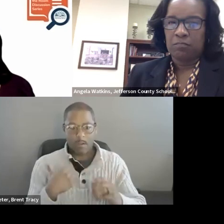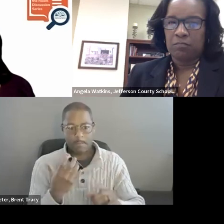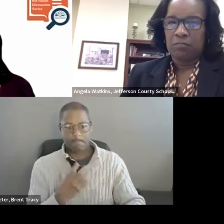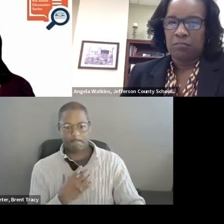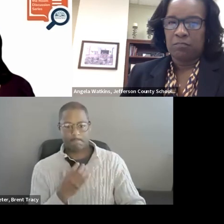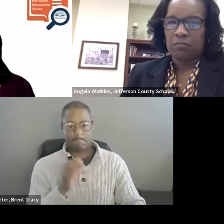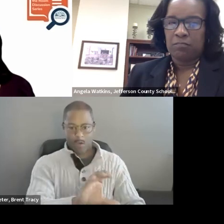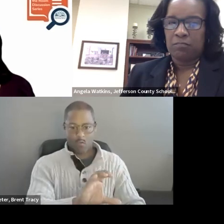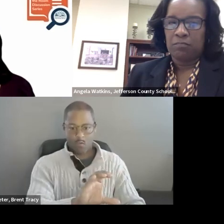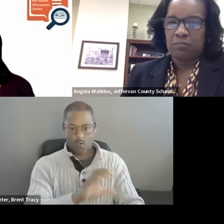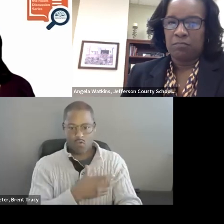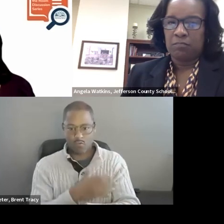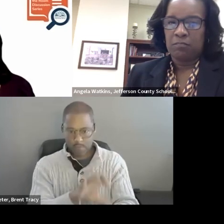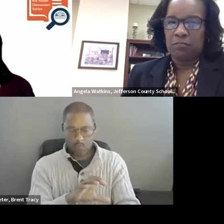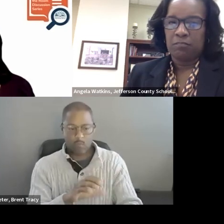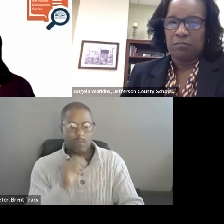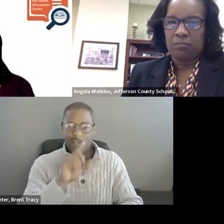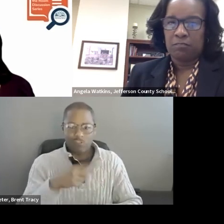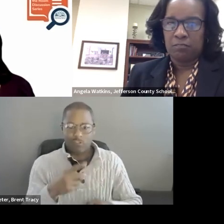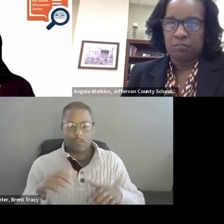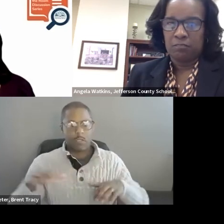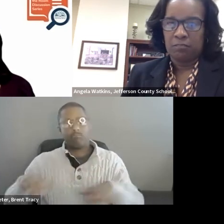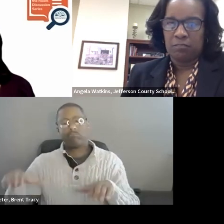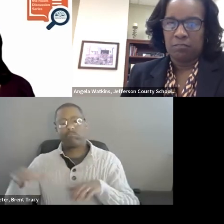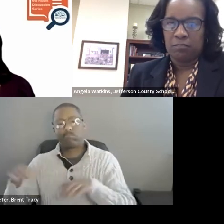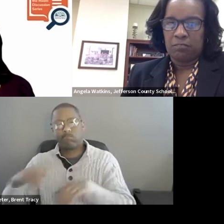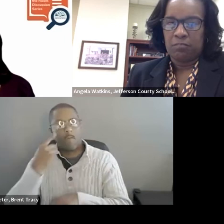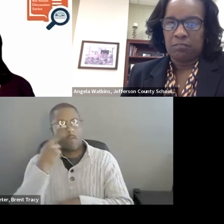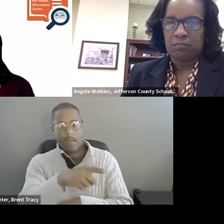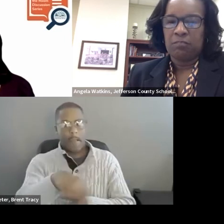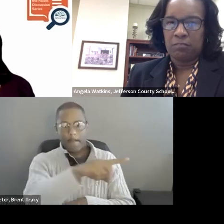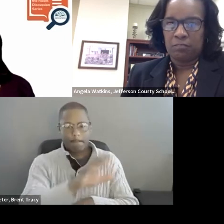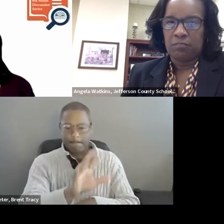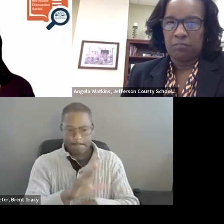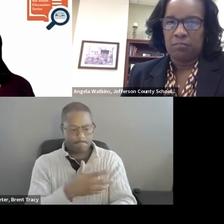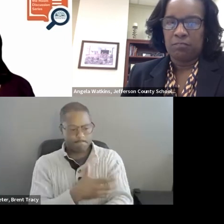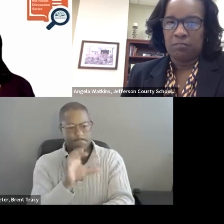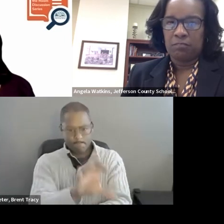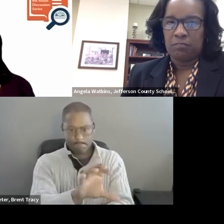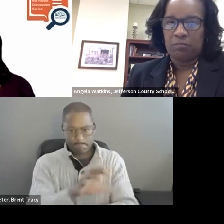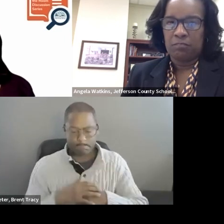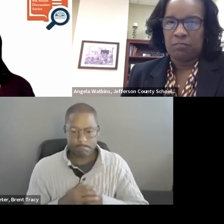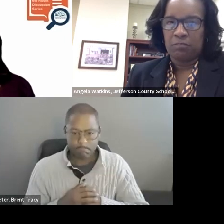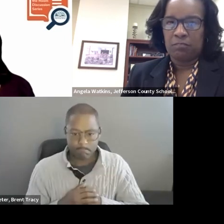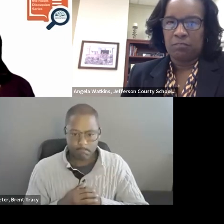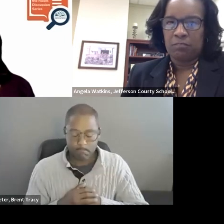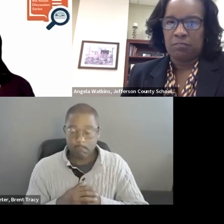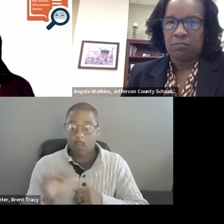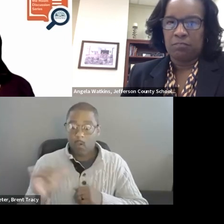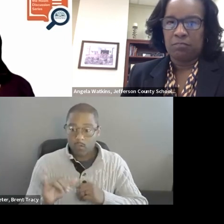We find that the research supports that modeling should not be done as often, that really the